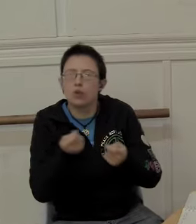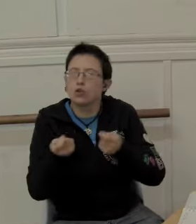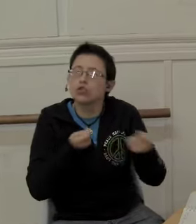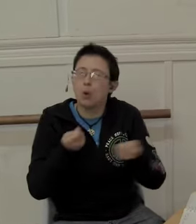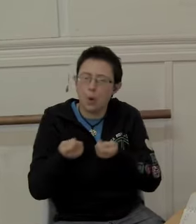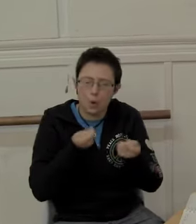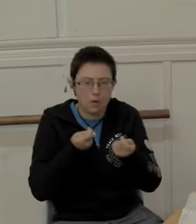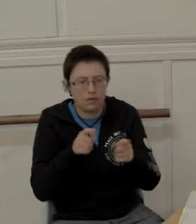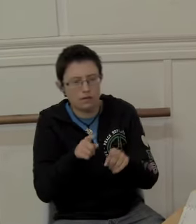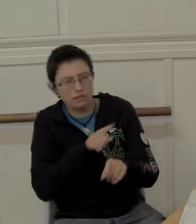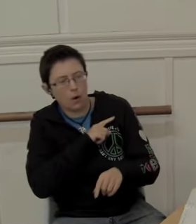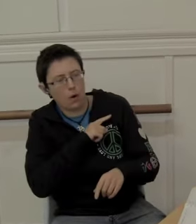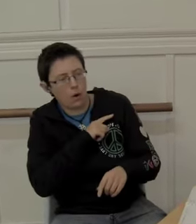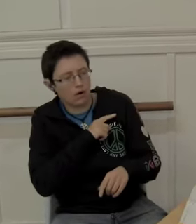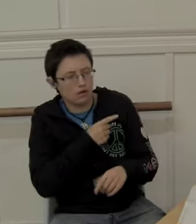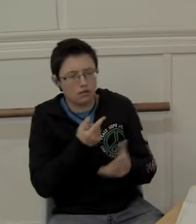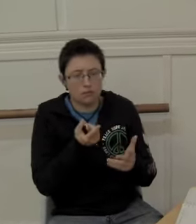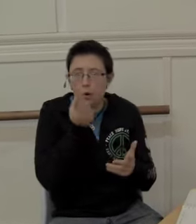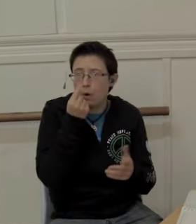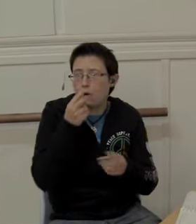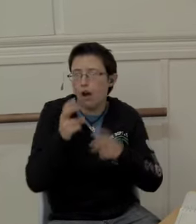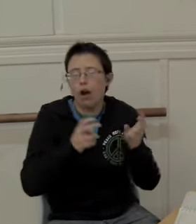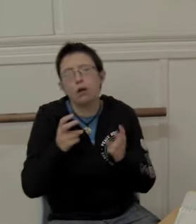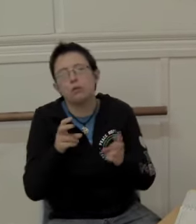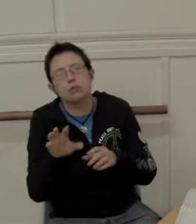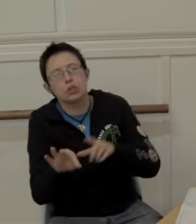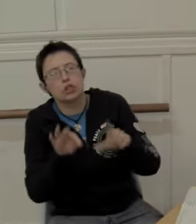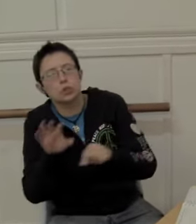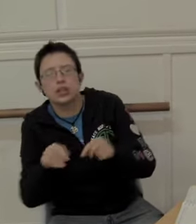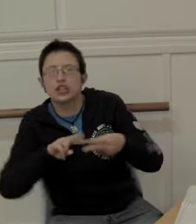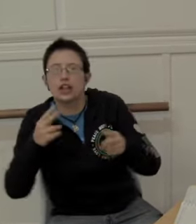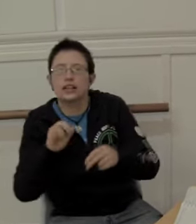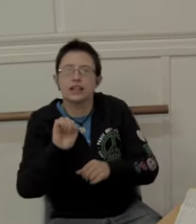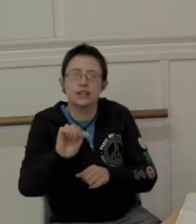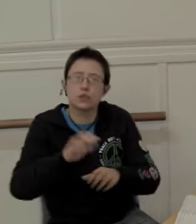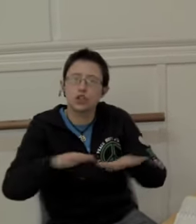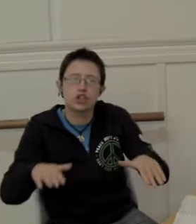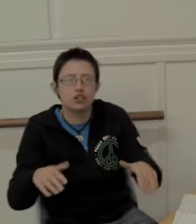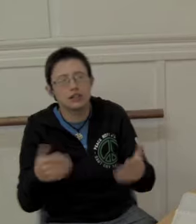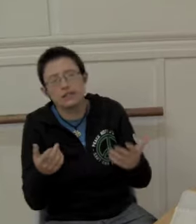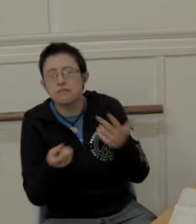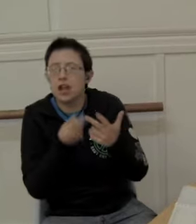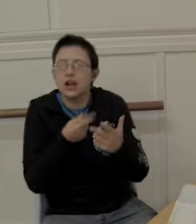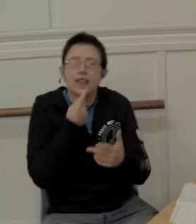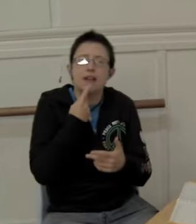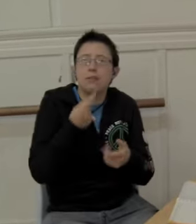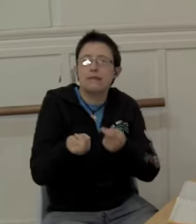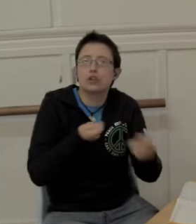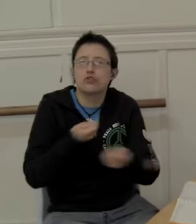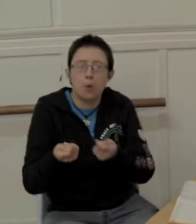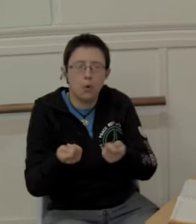And then 'control' because you can argue that being able to choose a child's genetics is a type of control.